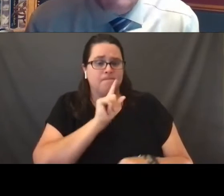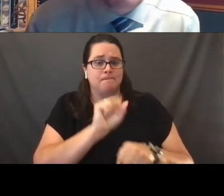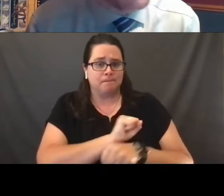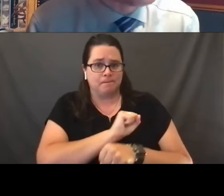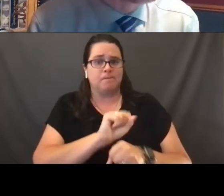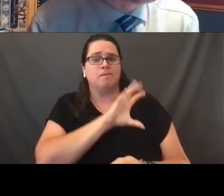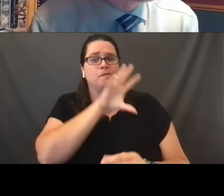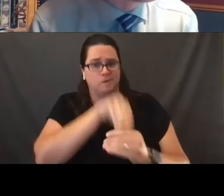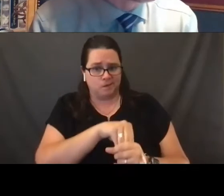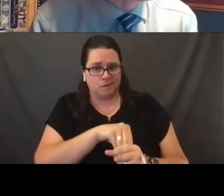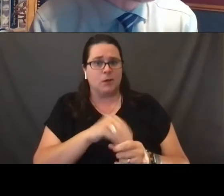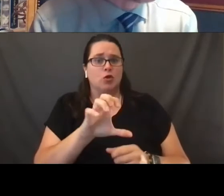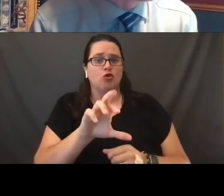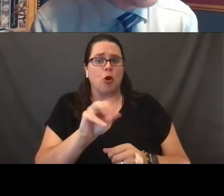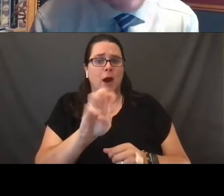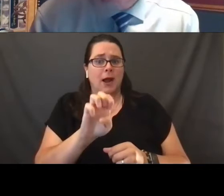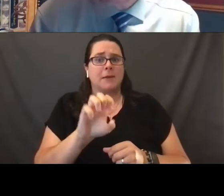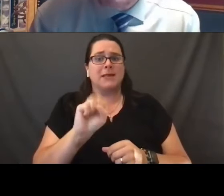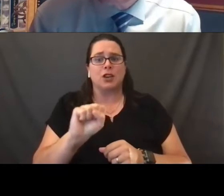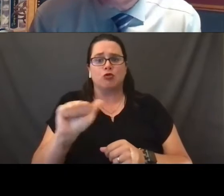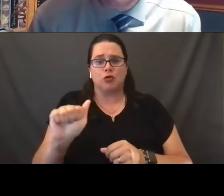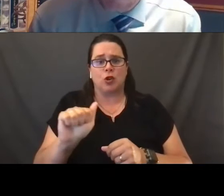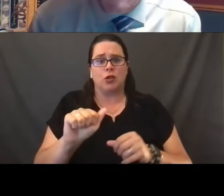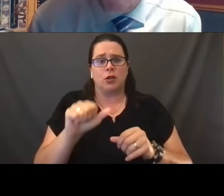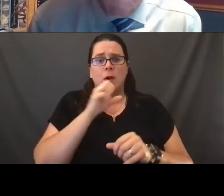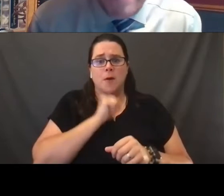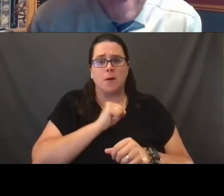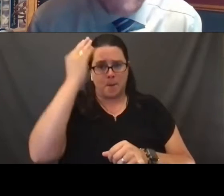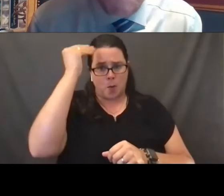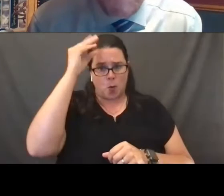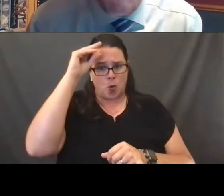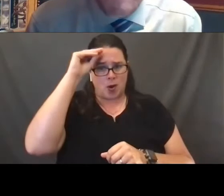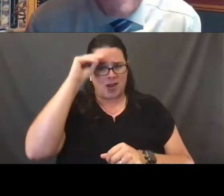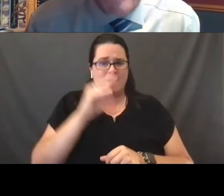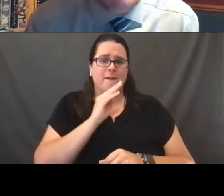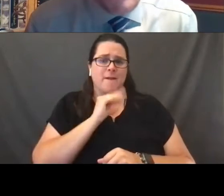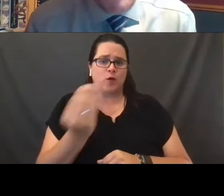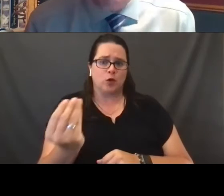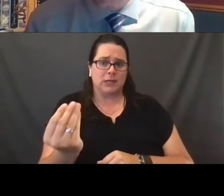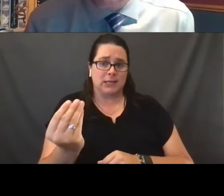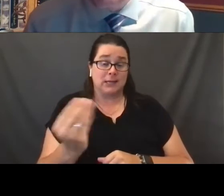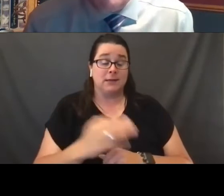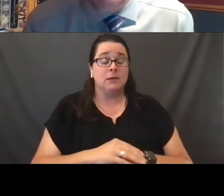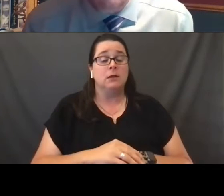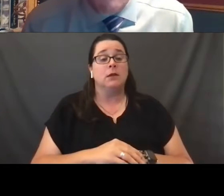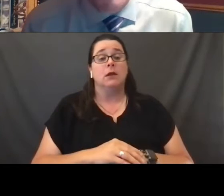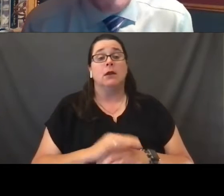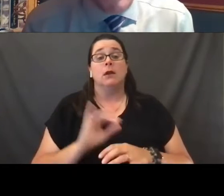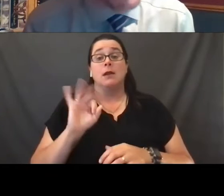sexually assaulting a 14 year old boy. And the question was whether or not, whether or not under the state law